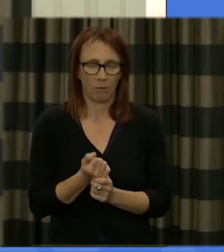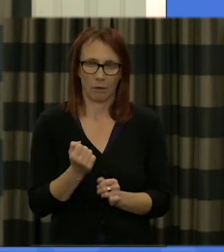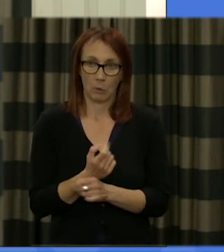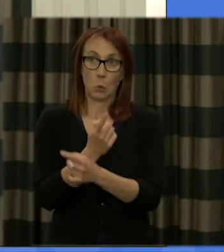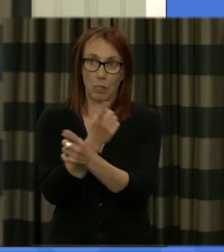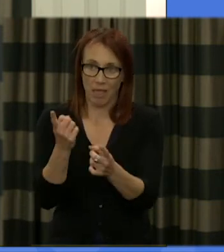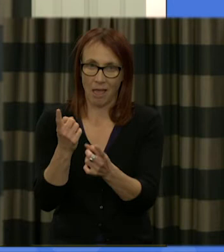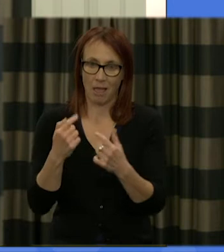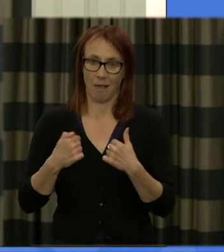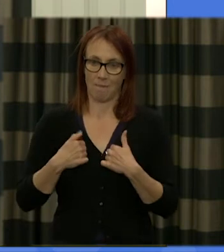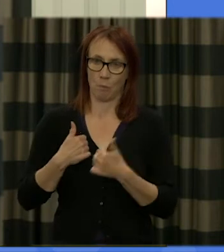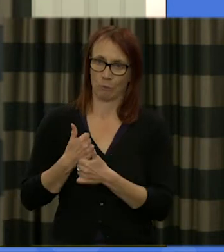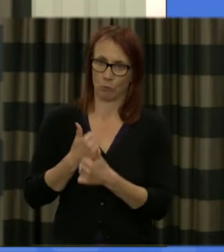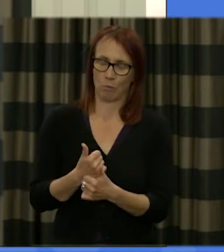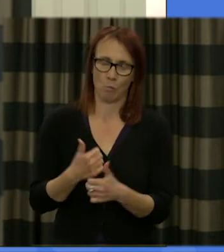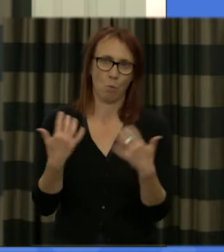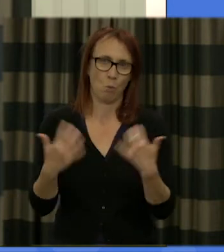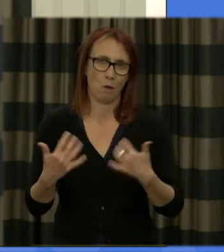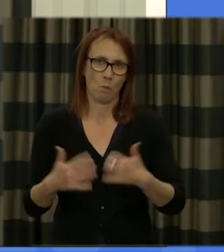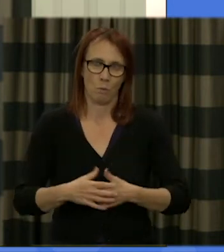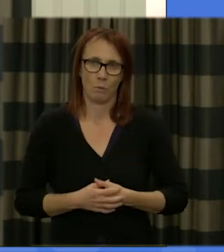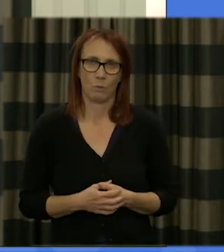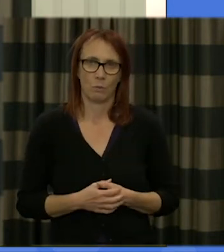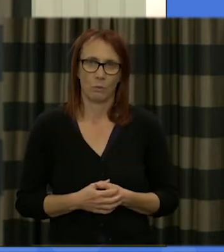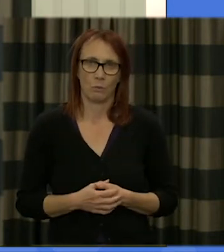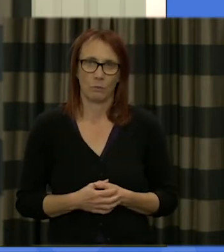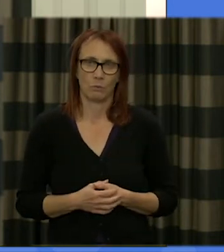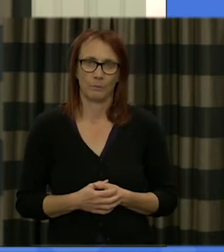me too to help you in that and and and to observe your doing that which is a